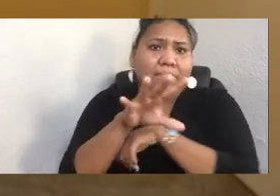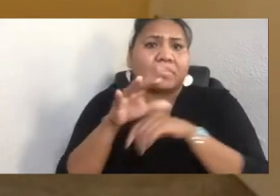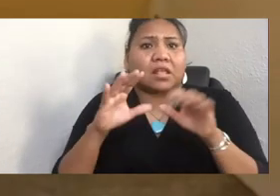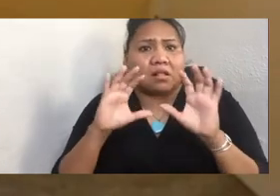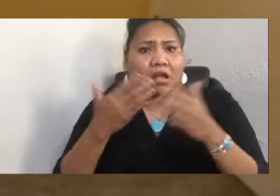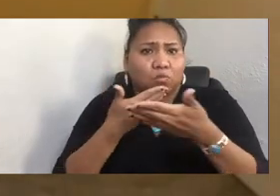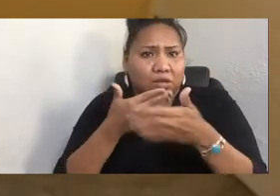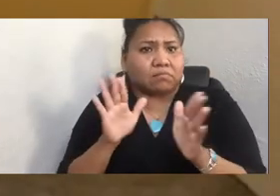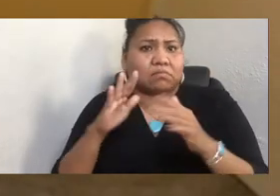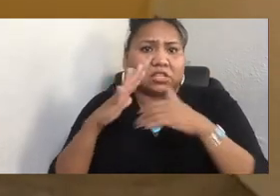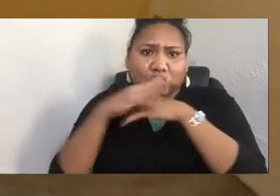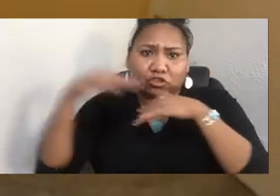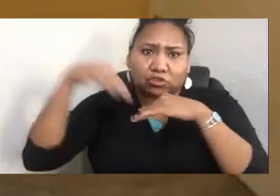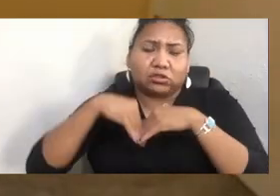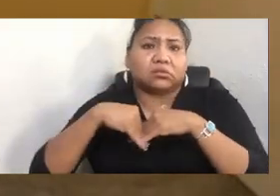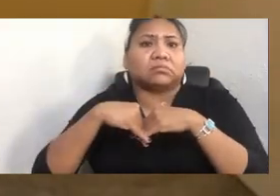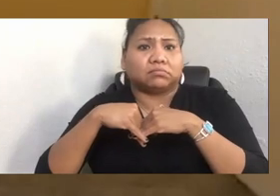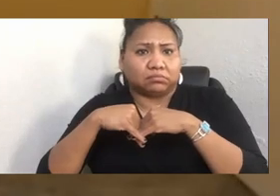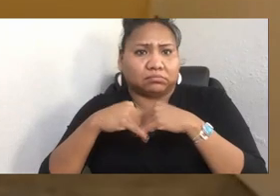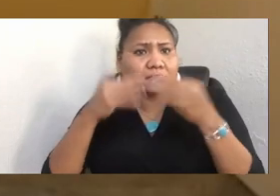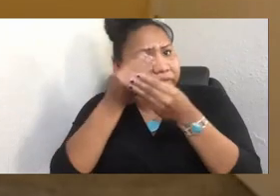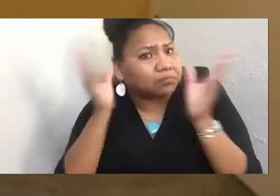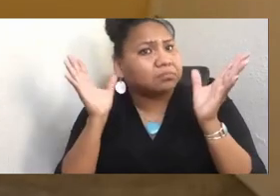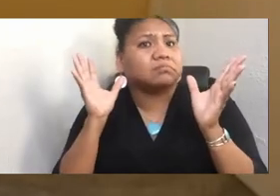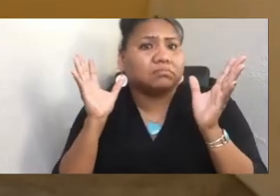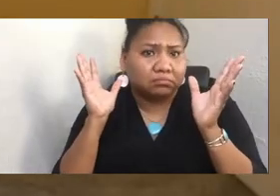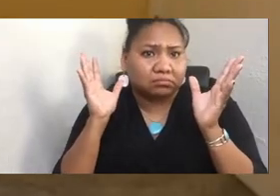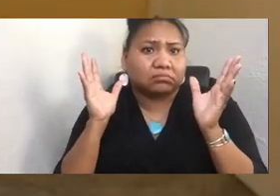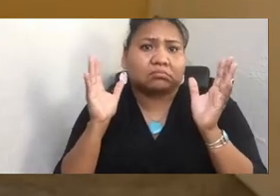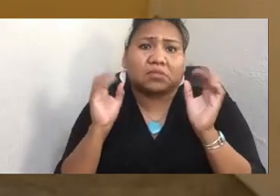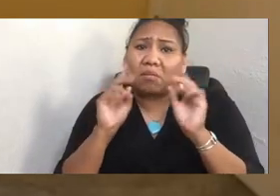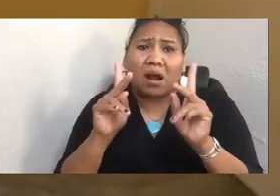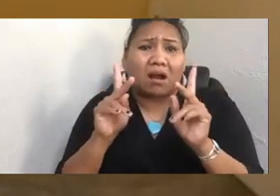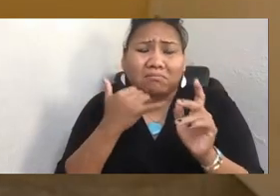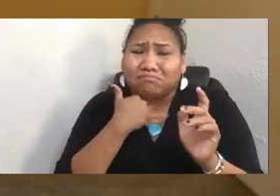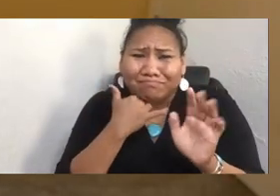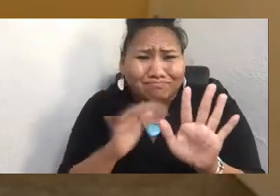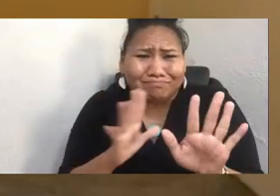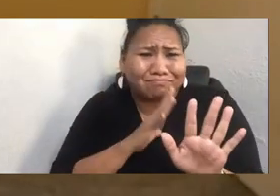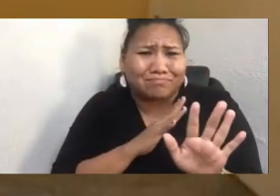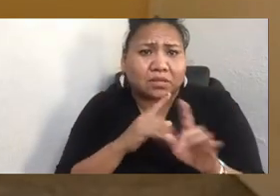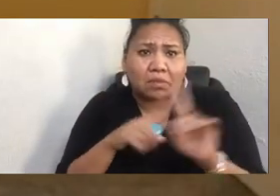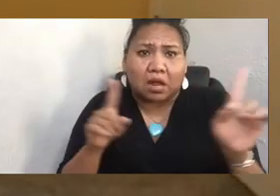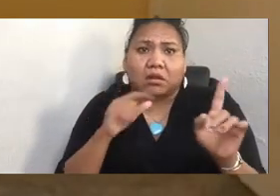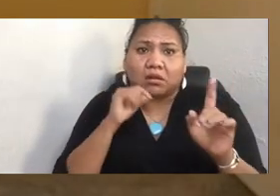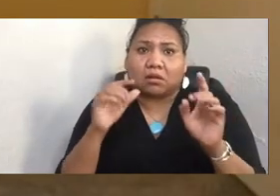Like, it's OK to make mistakes. It's OK to make mistakes. But it's not OK to be afraid of making mistakes and not do it.